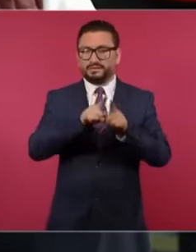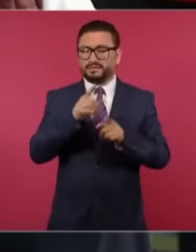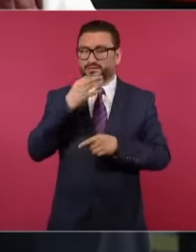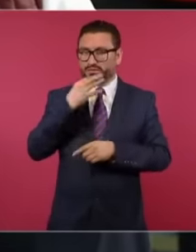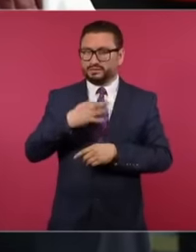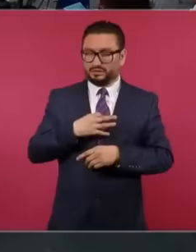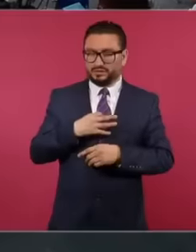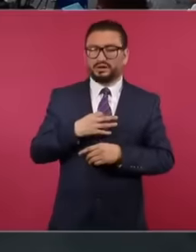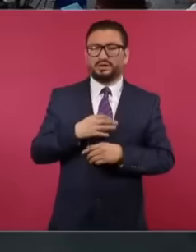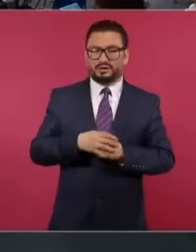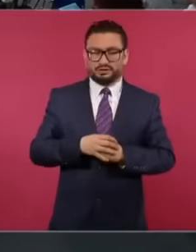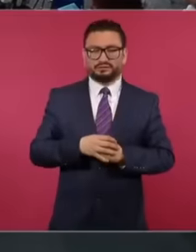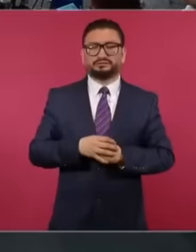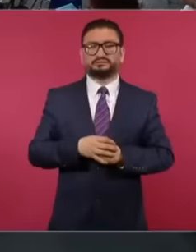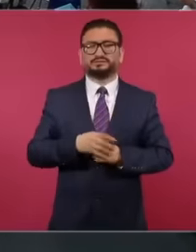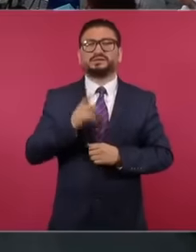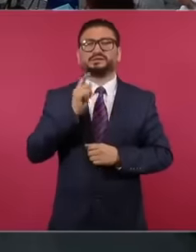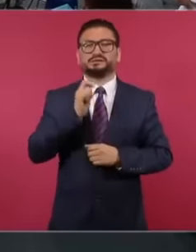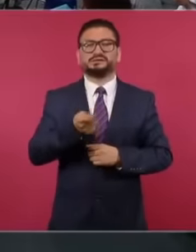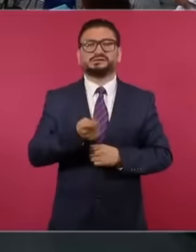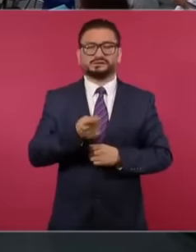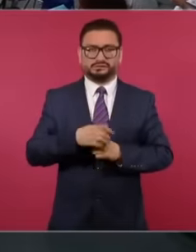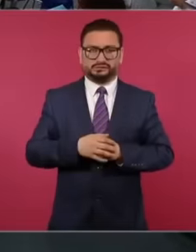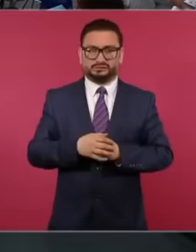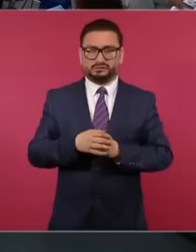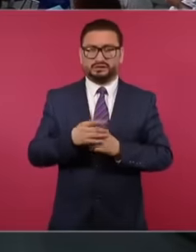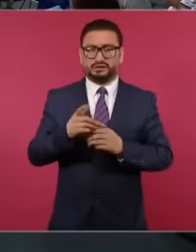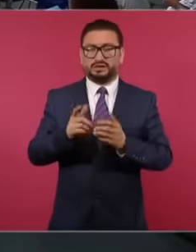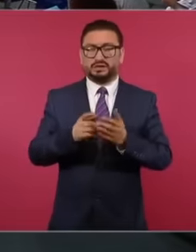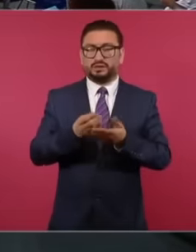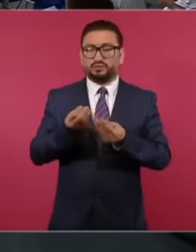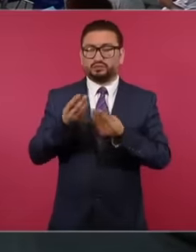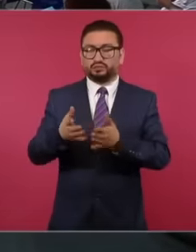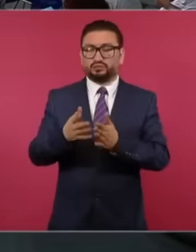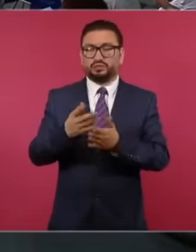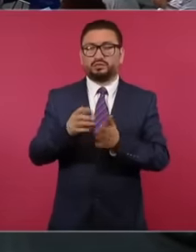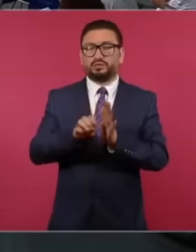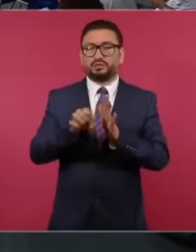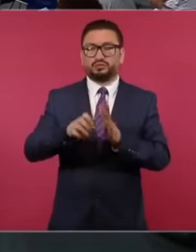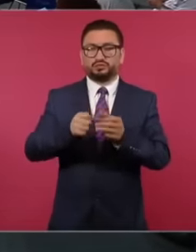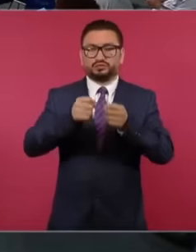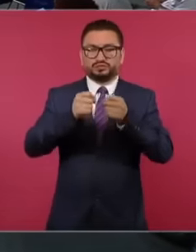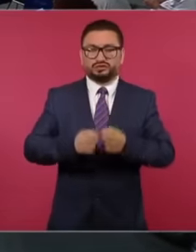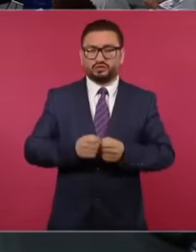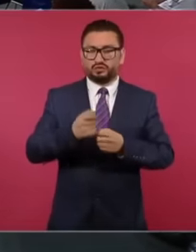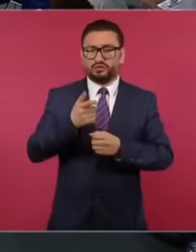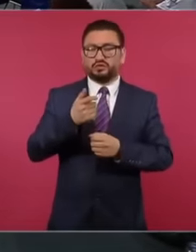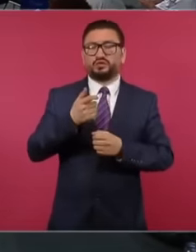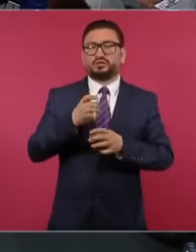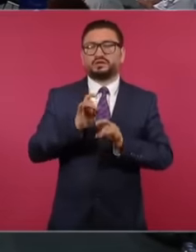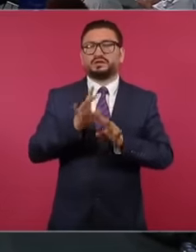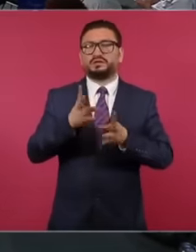benefits such as medical expenses insurance and food insurance were completely eliminated.